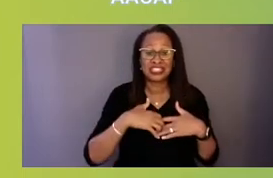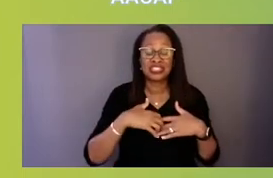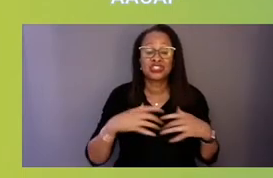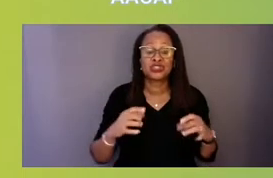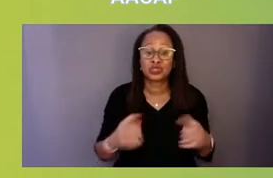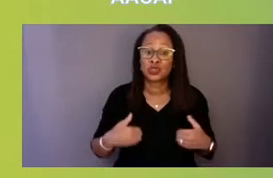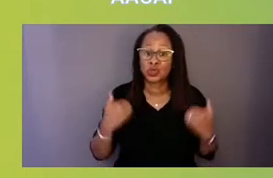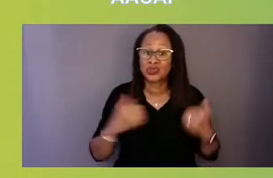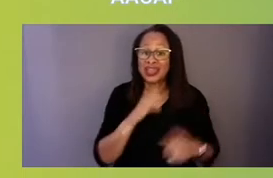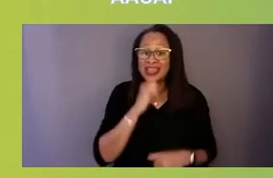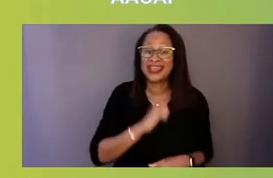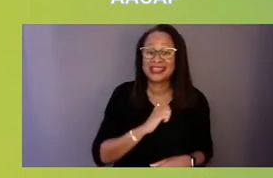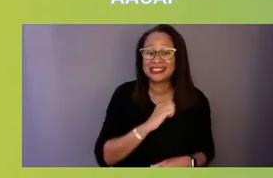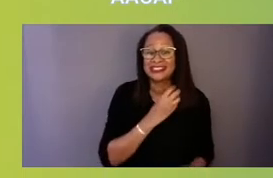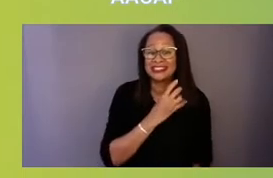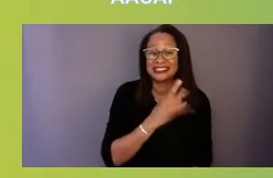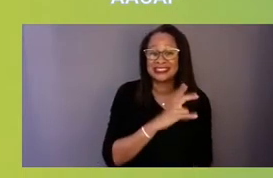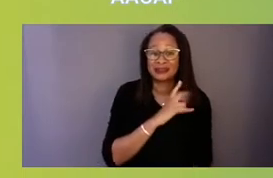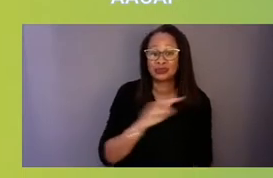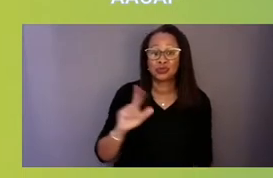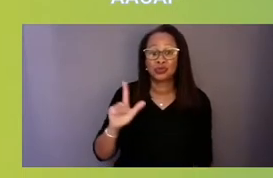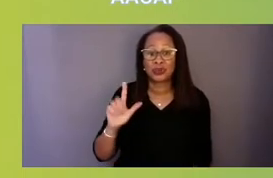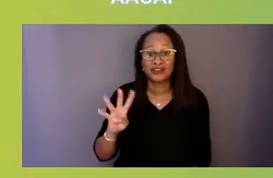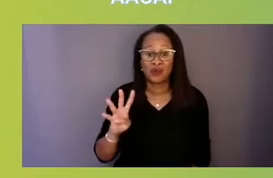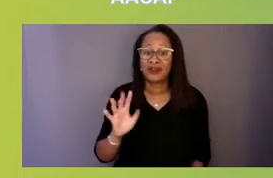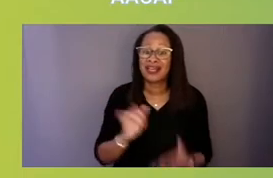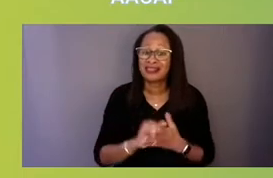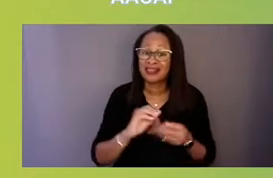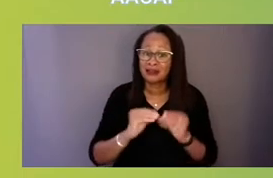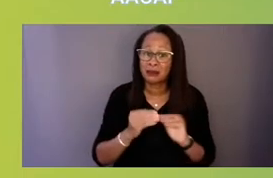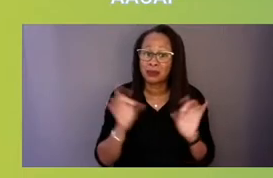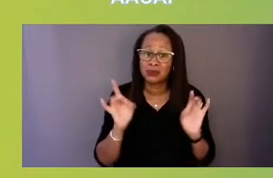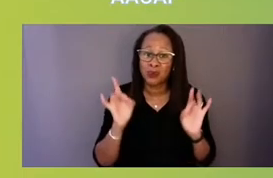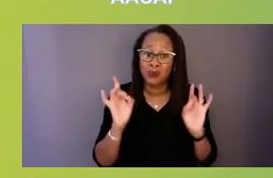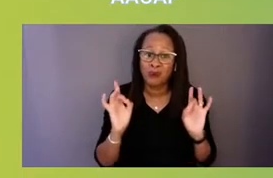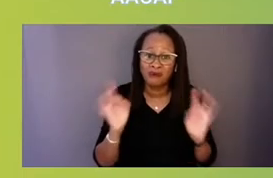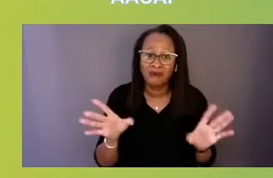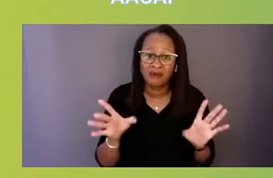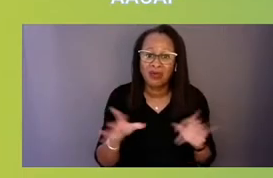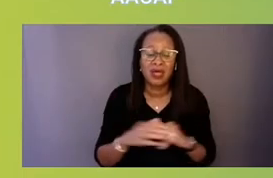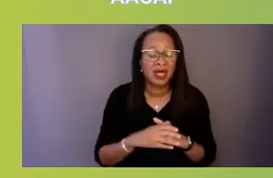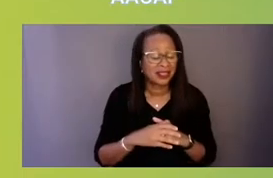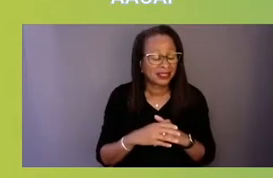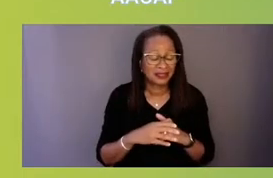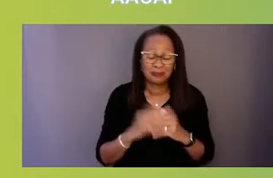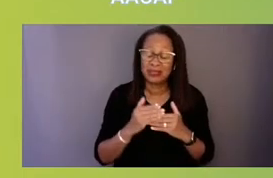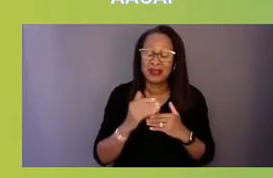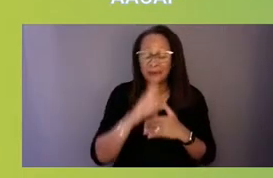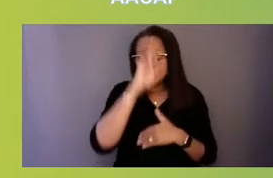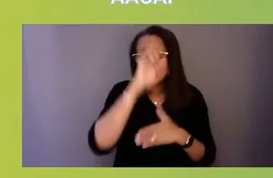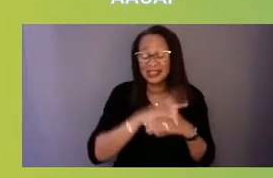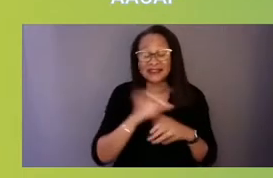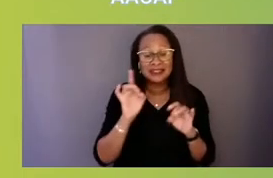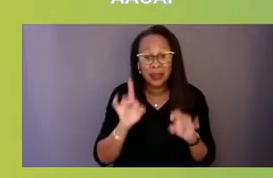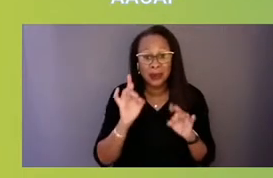that that's just beyond belief terrible. We also know that the demand for mental health services